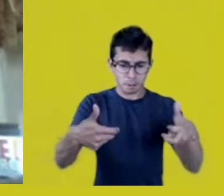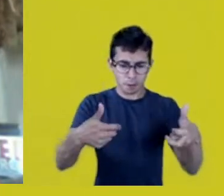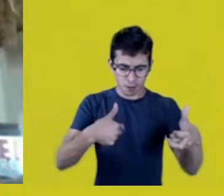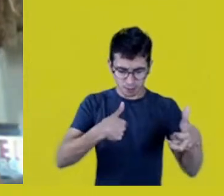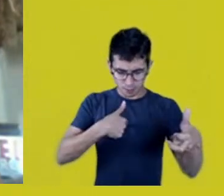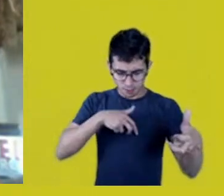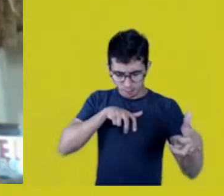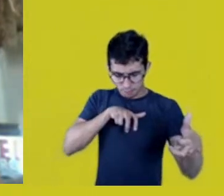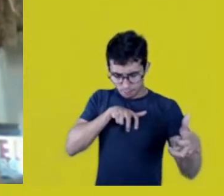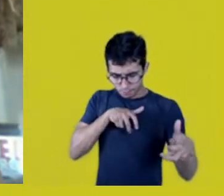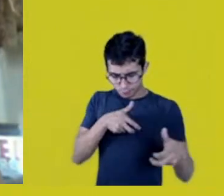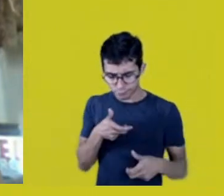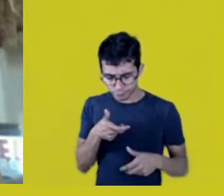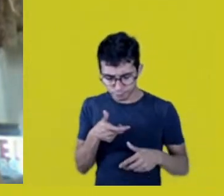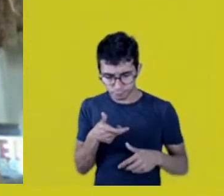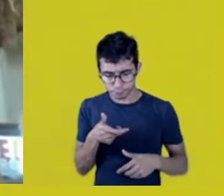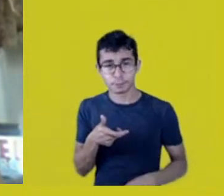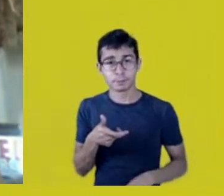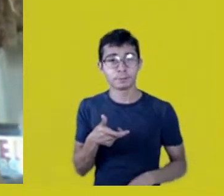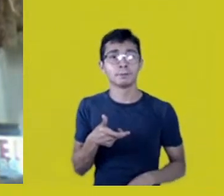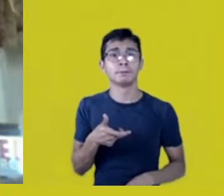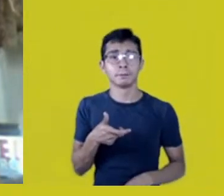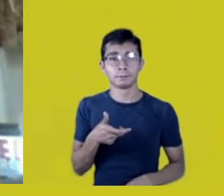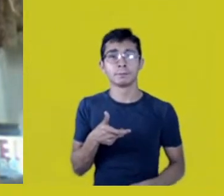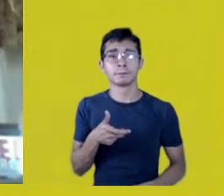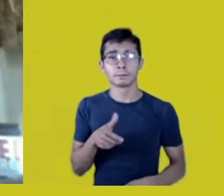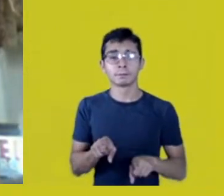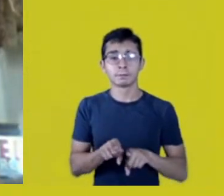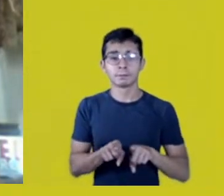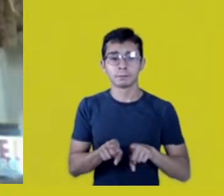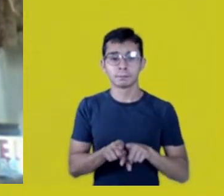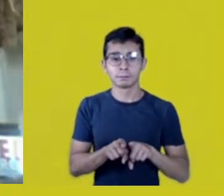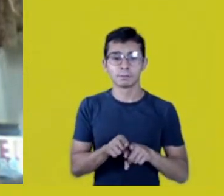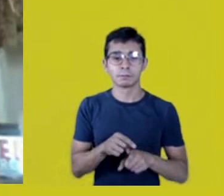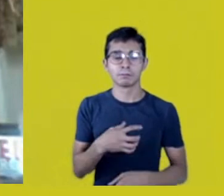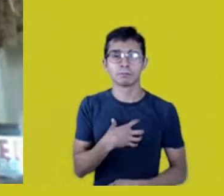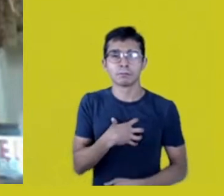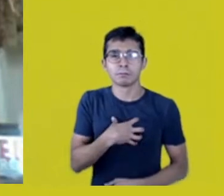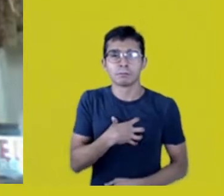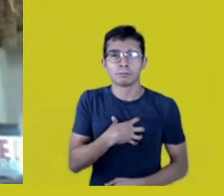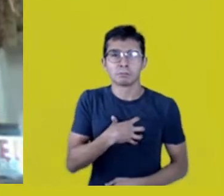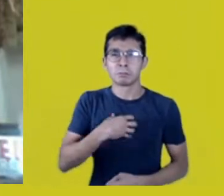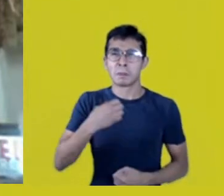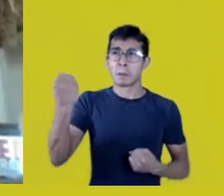They’re killing us! They’re killing us more and more.